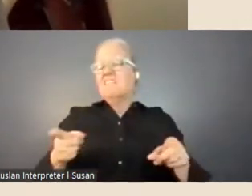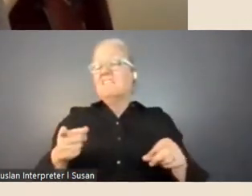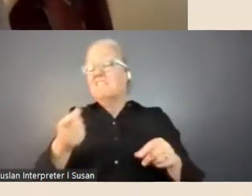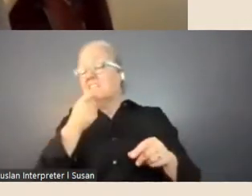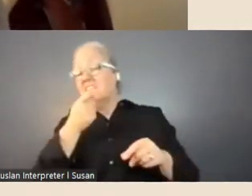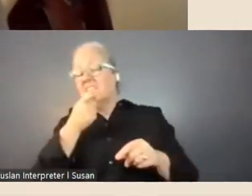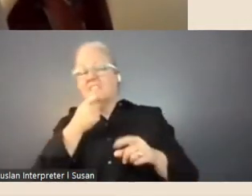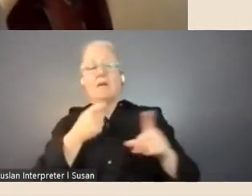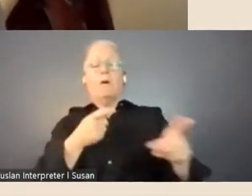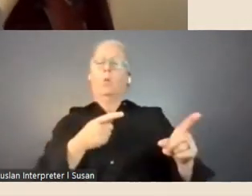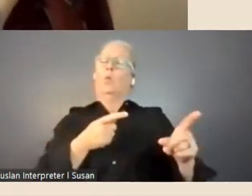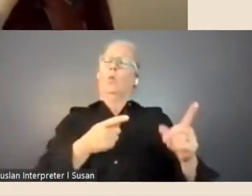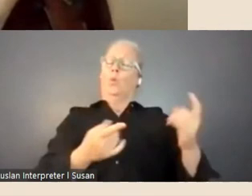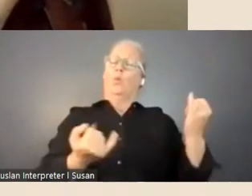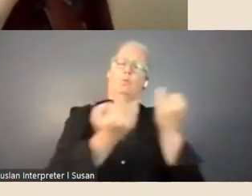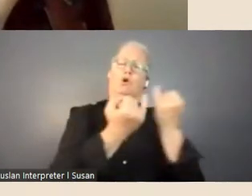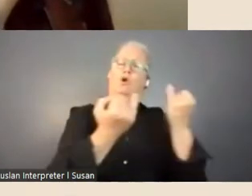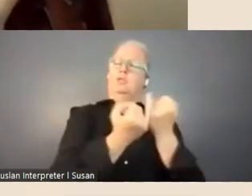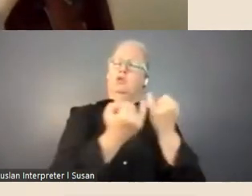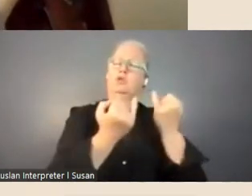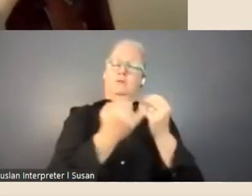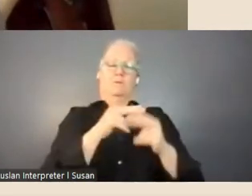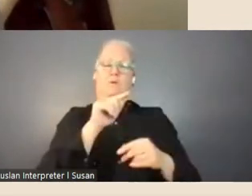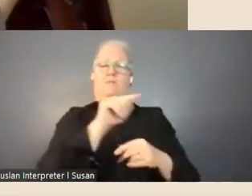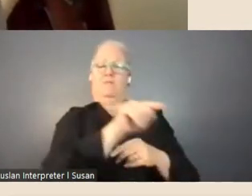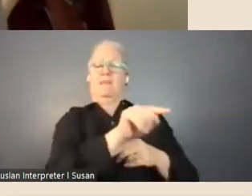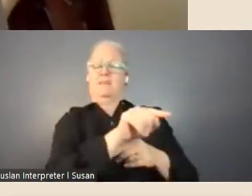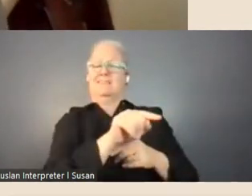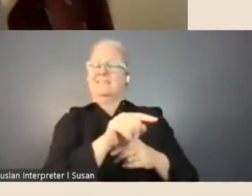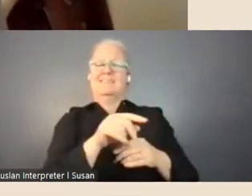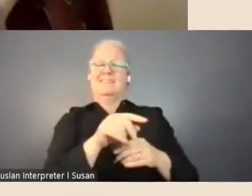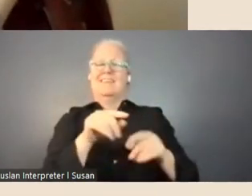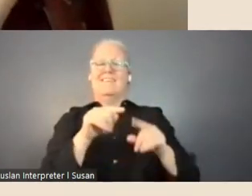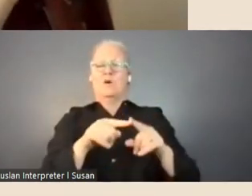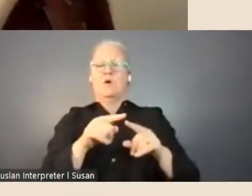the different, or that I guess, the popularity or the level of interest around different fellowships,